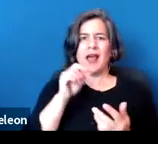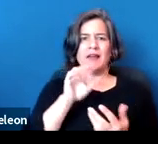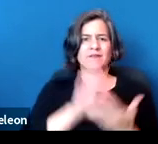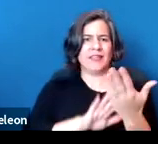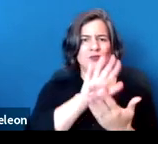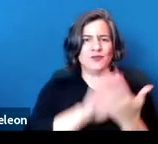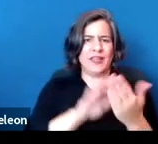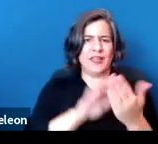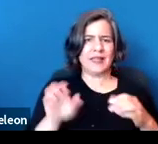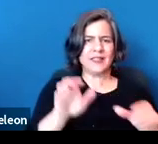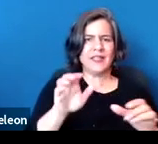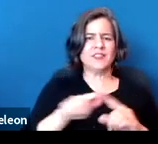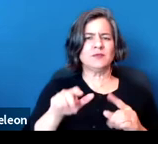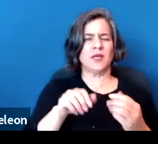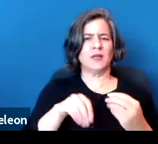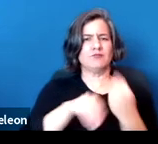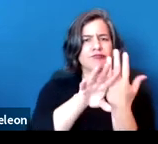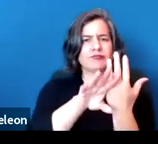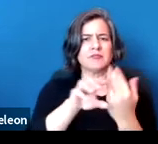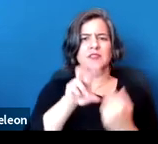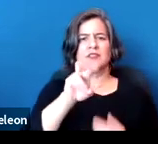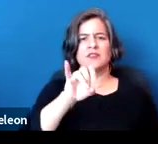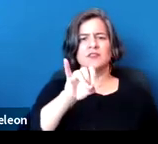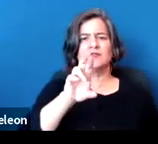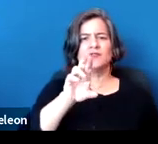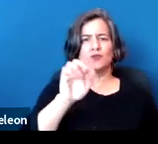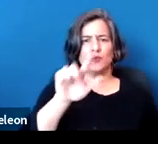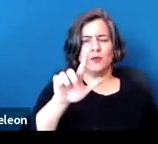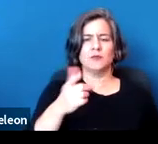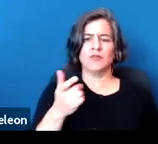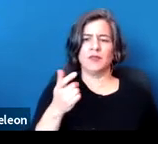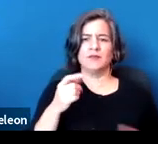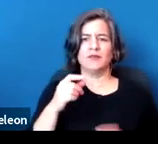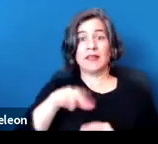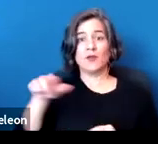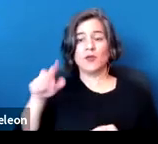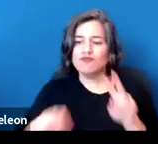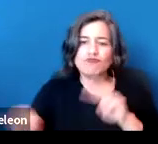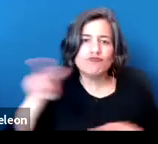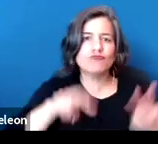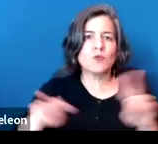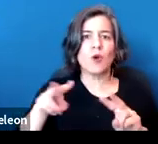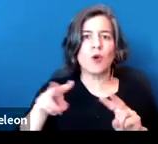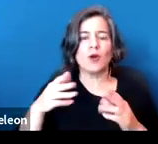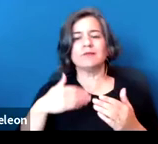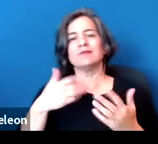for example, video inspections by the landlord or video showings related either